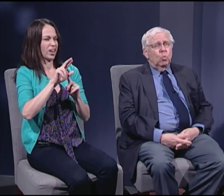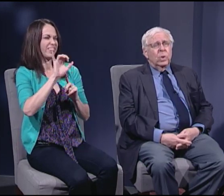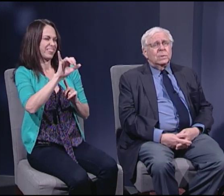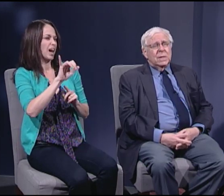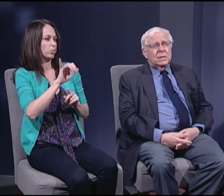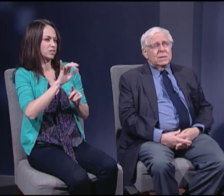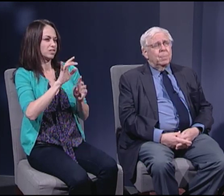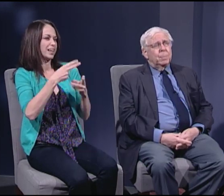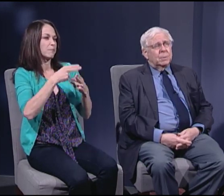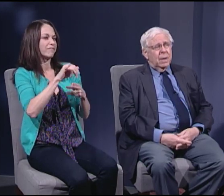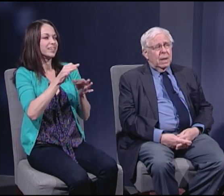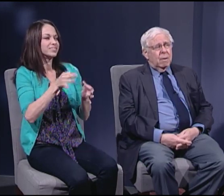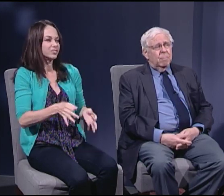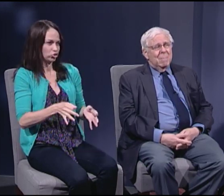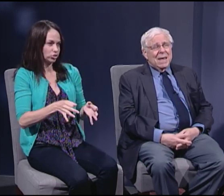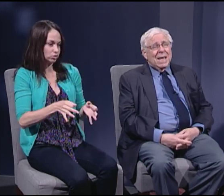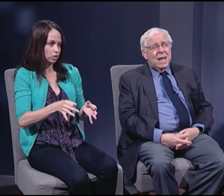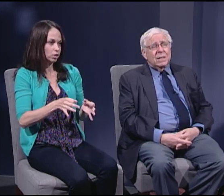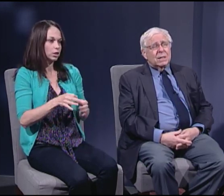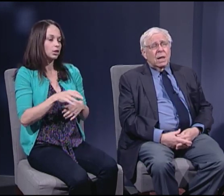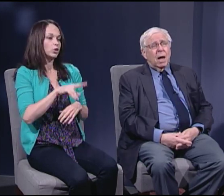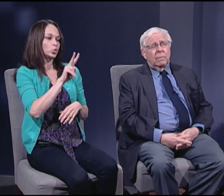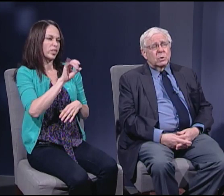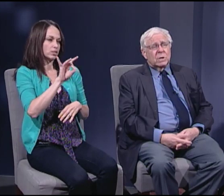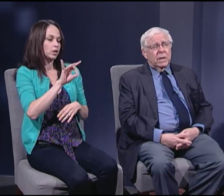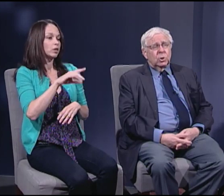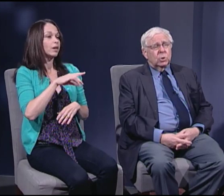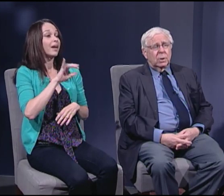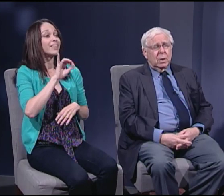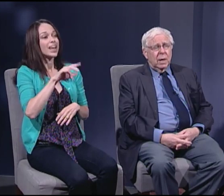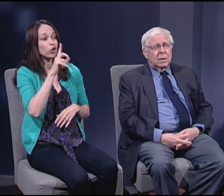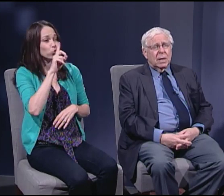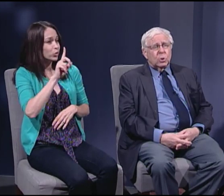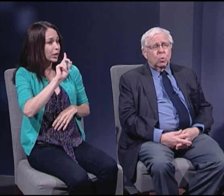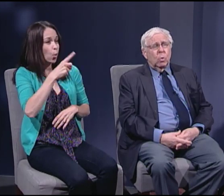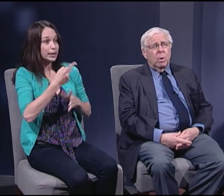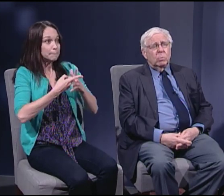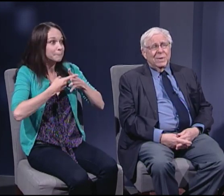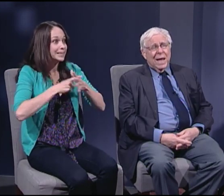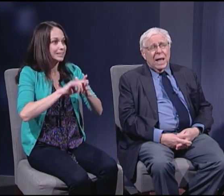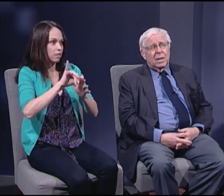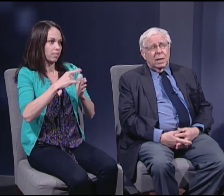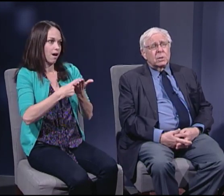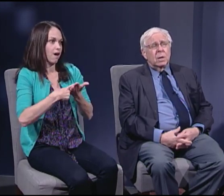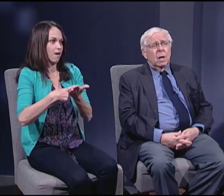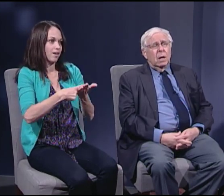really simply begins a conversation. It doesn't remotely end it